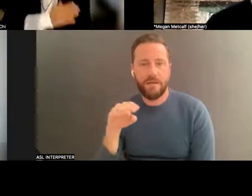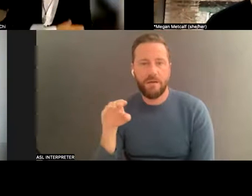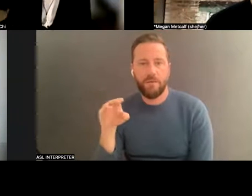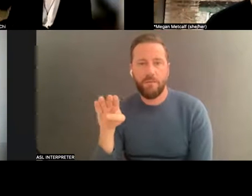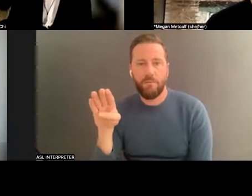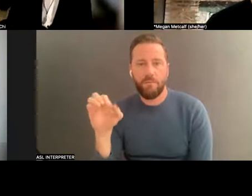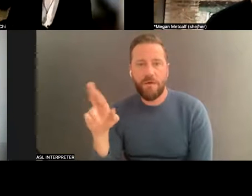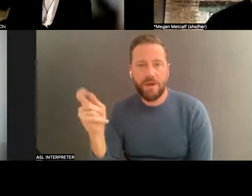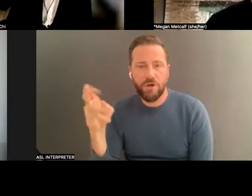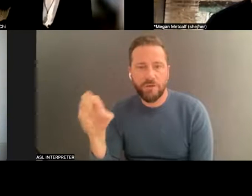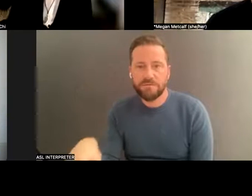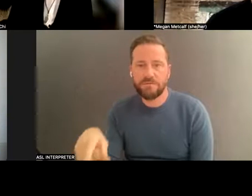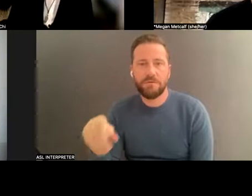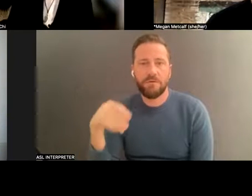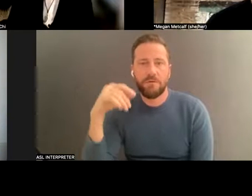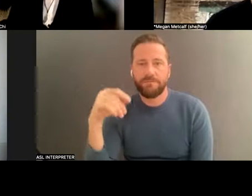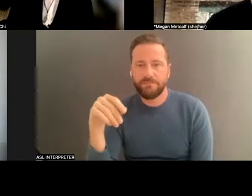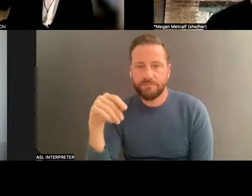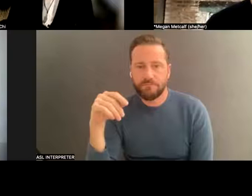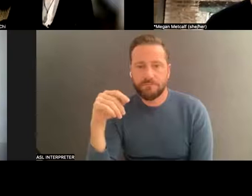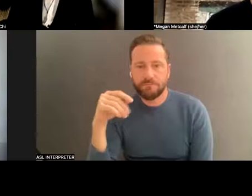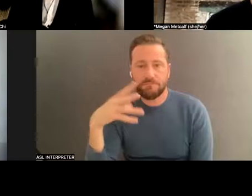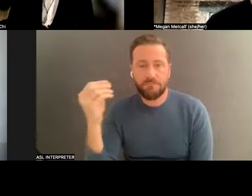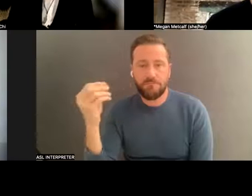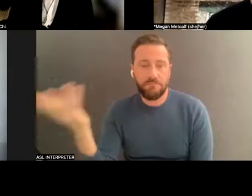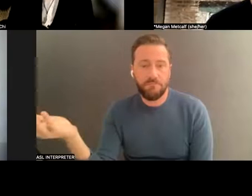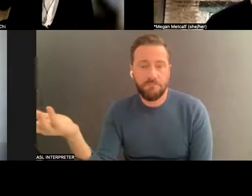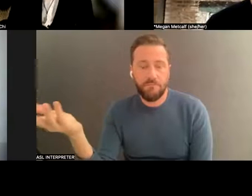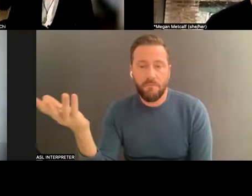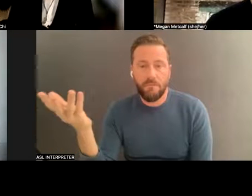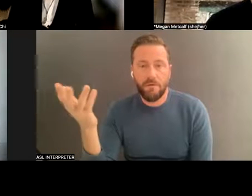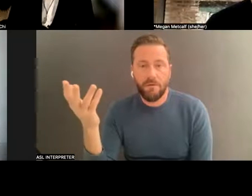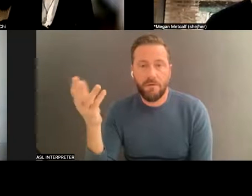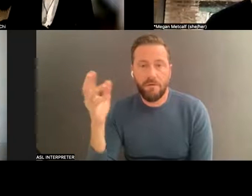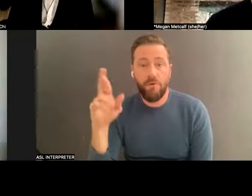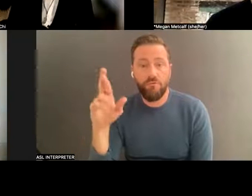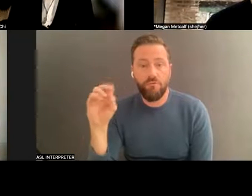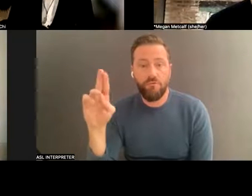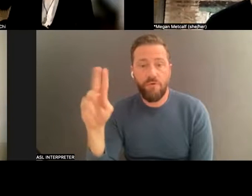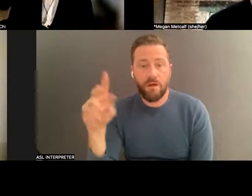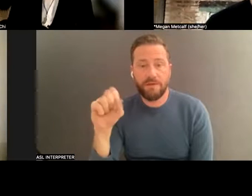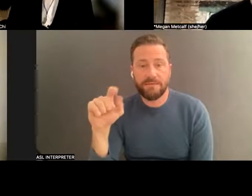, Dynamic Dolls, all-girlfriend group, and Rock Steady group.